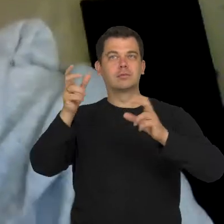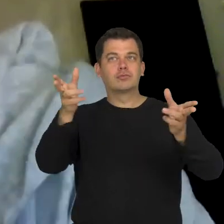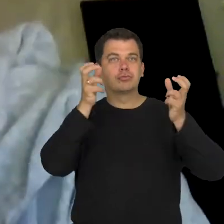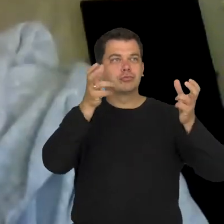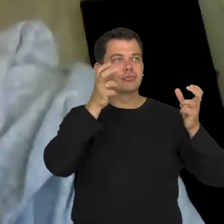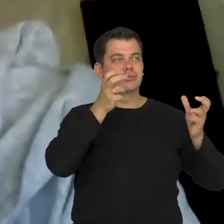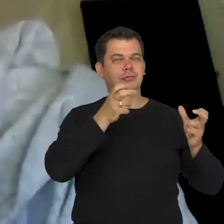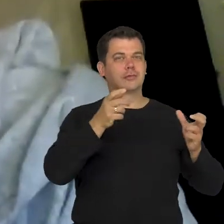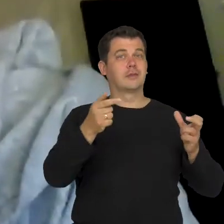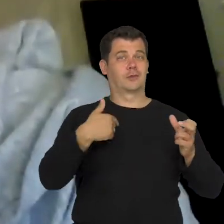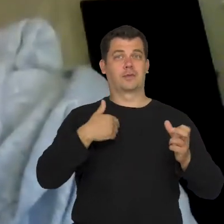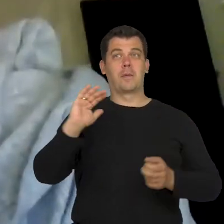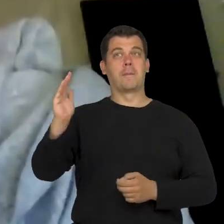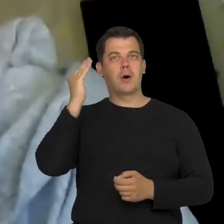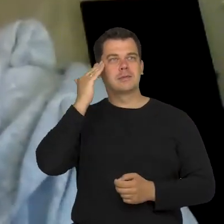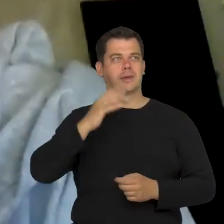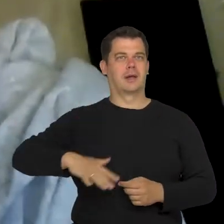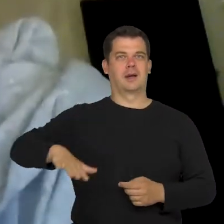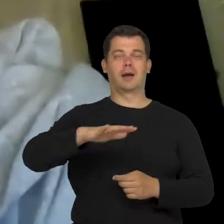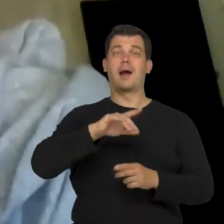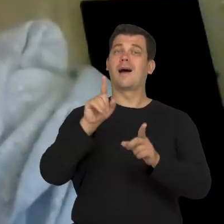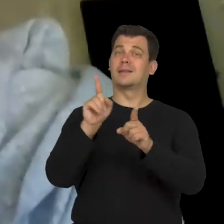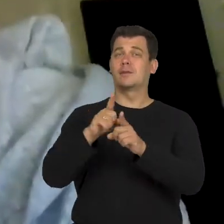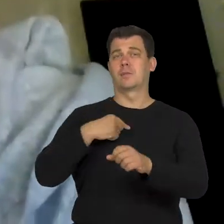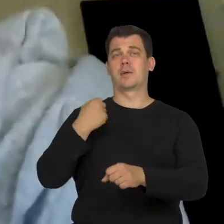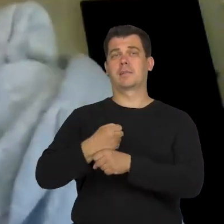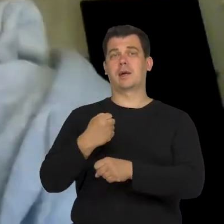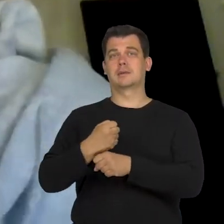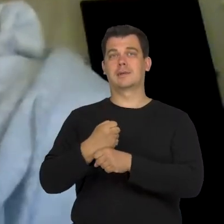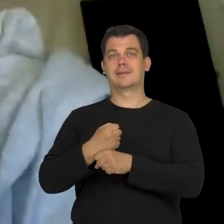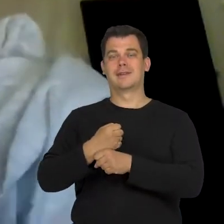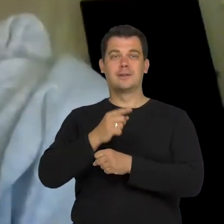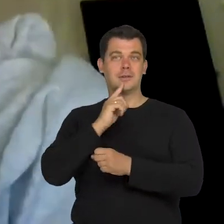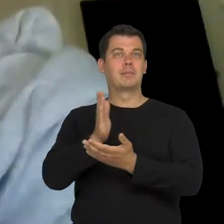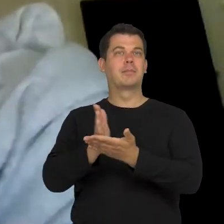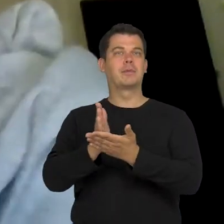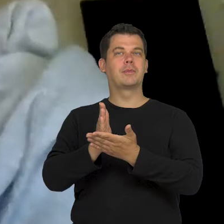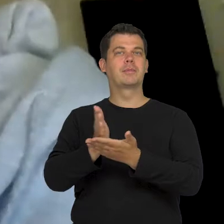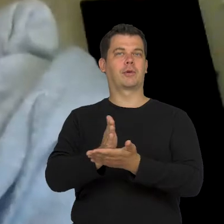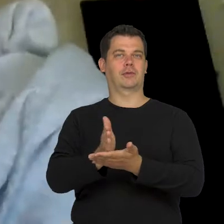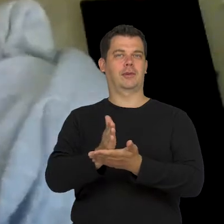but also a tool which stands between me and the viewer